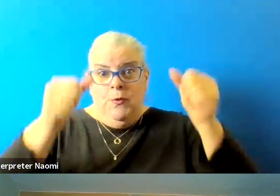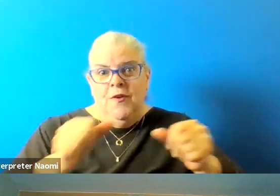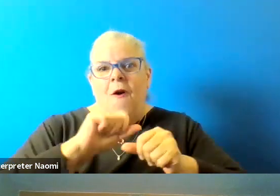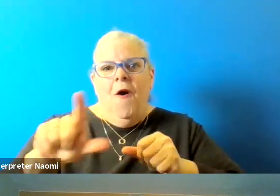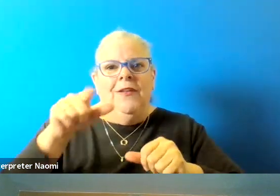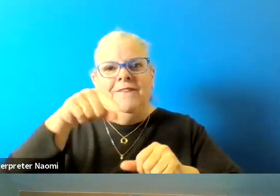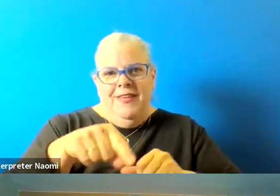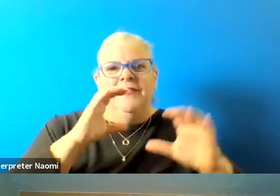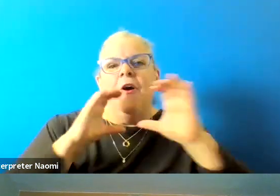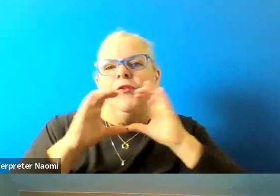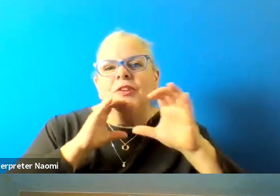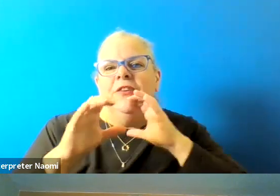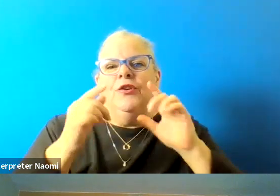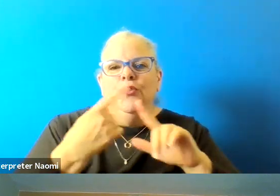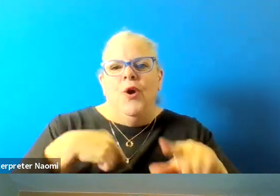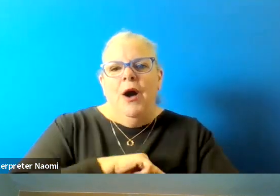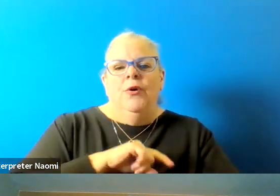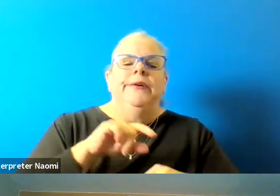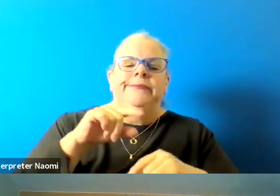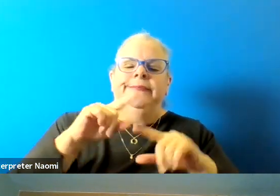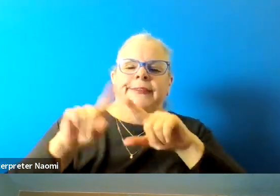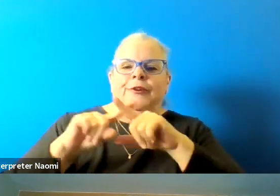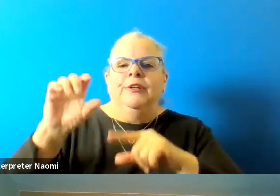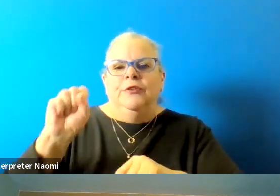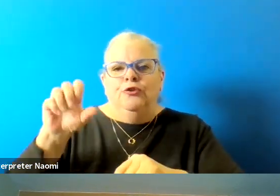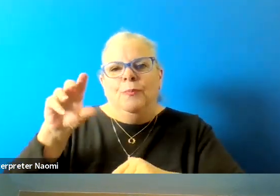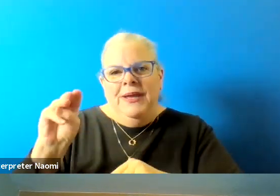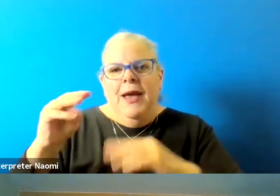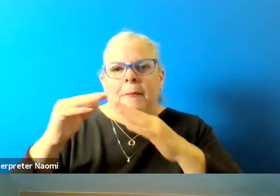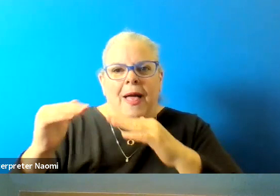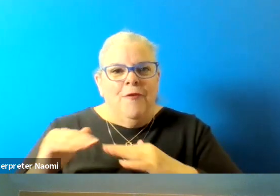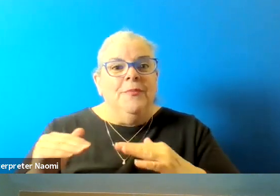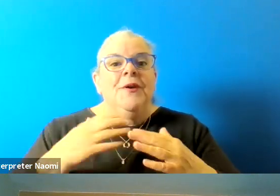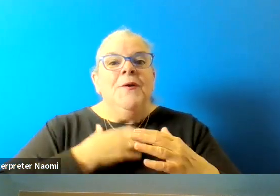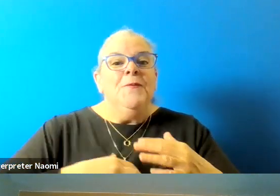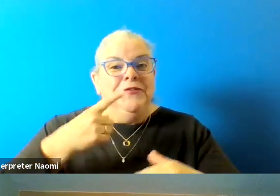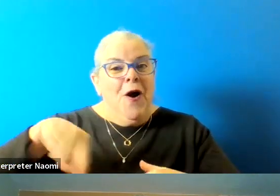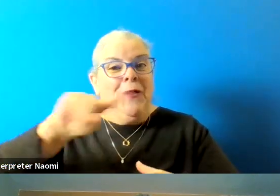onto our various social media platforms. And we wish you all the very best in your candidacy and running.